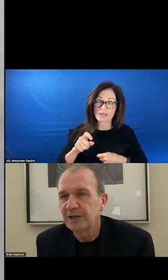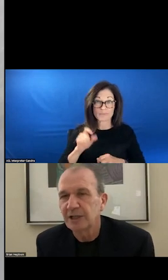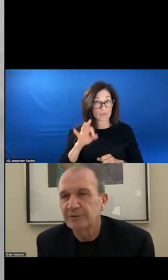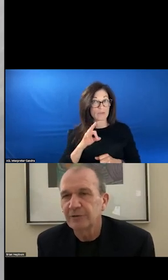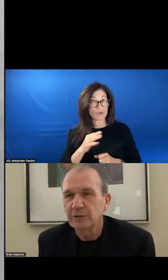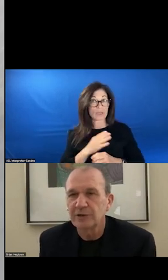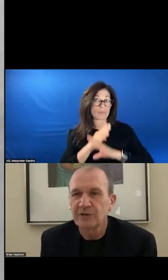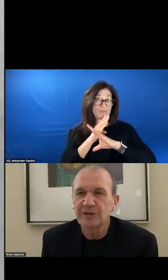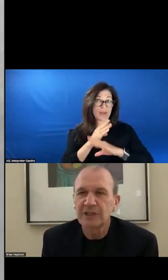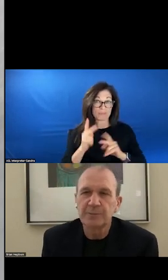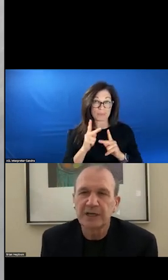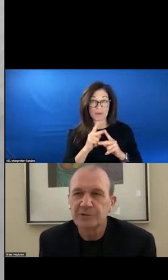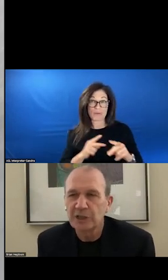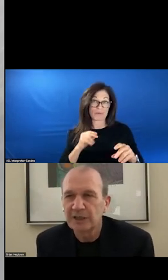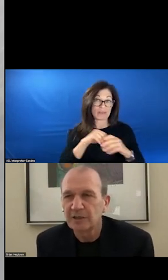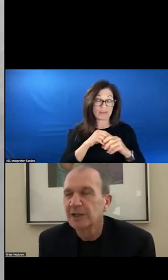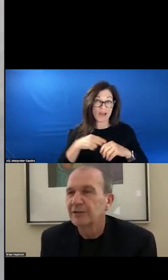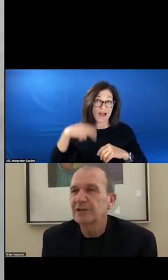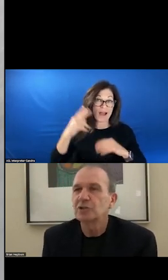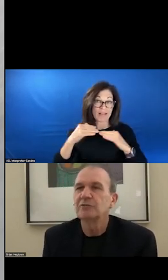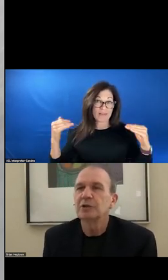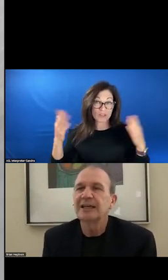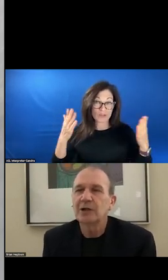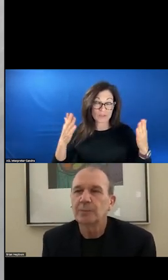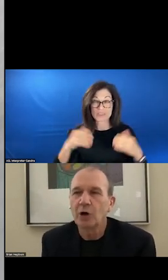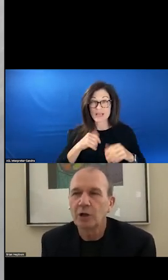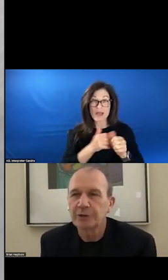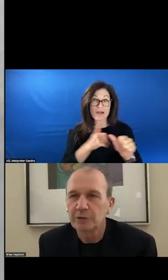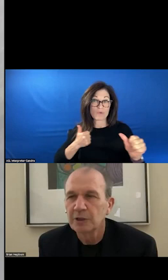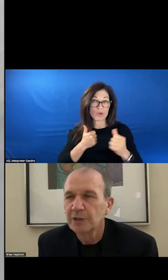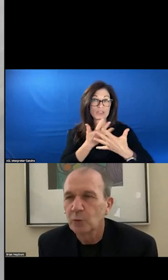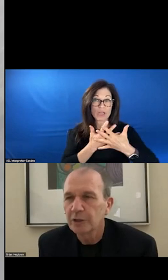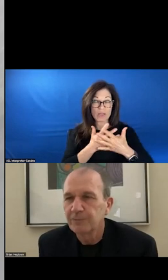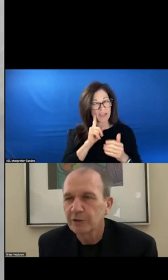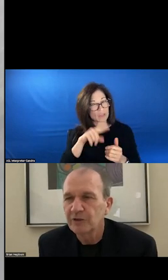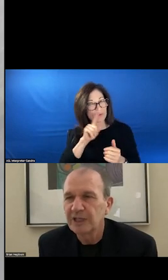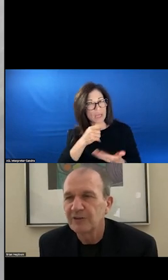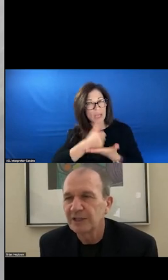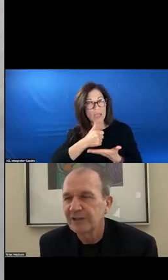OF SERVICES AND JAIL, THAT SHOULD HELP ALTER THE WORK FORCE NEEDS AND LET'S